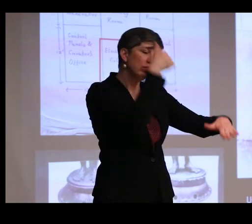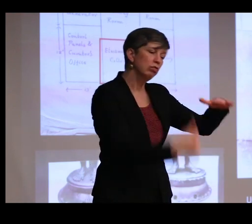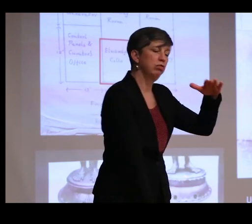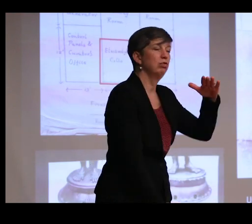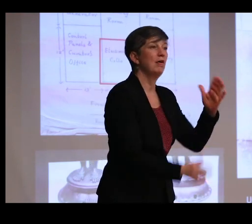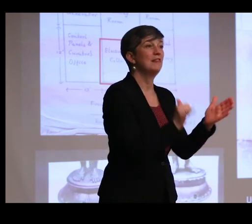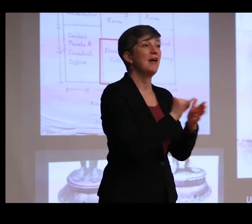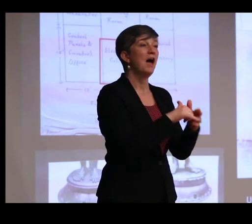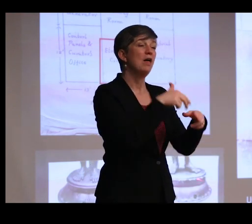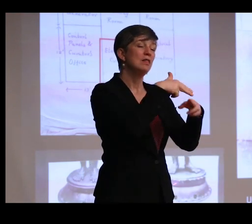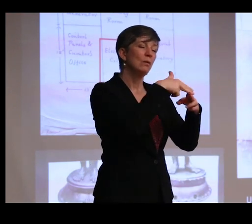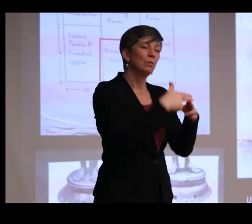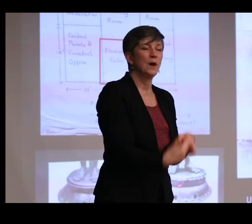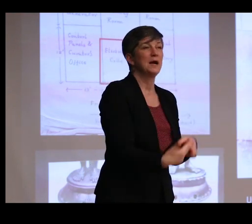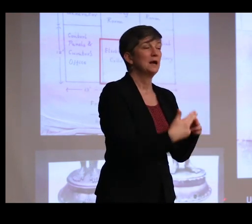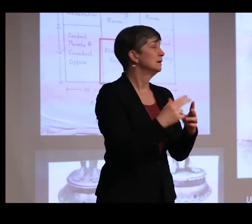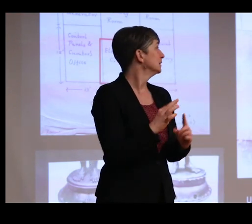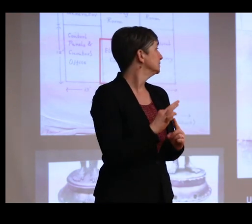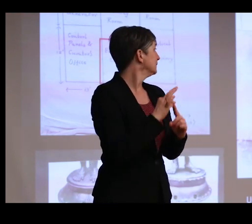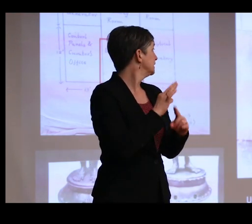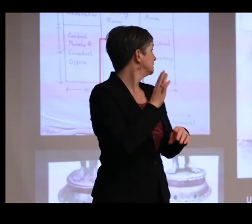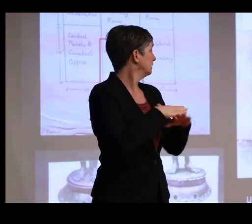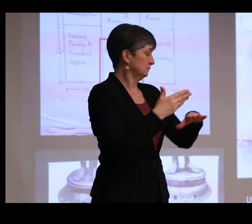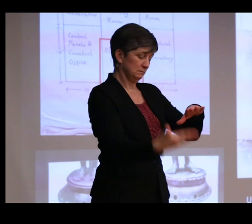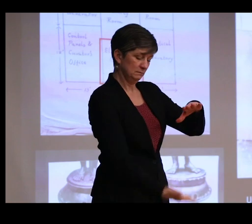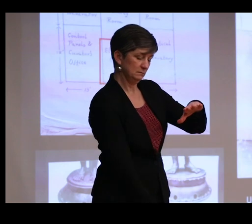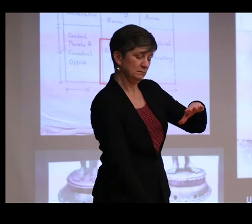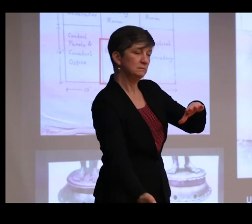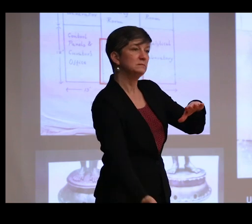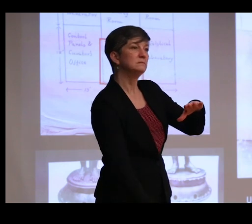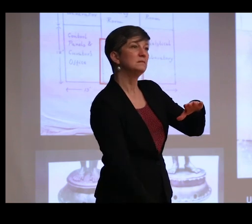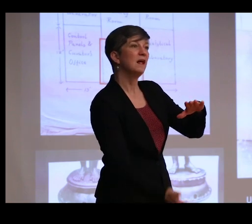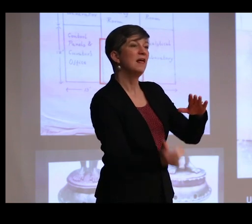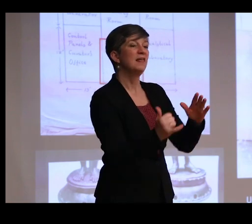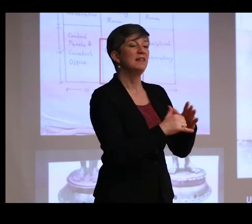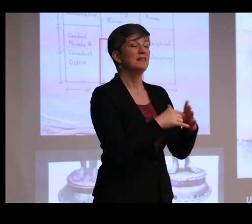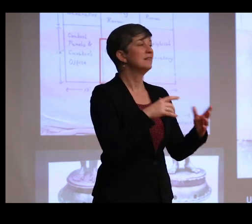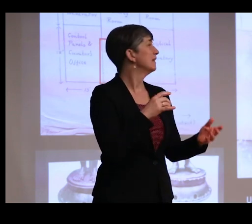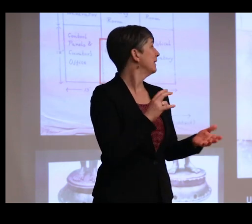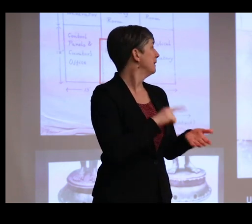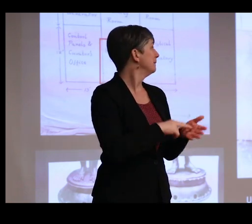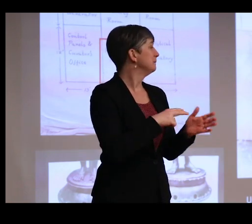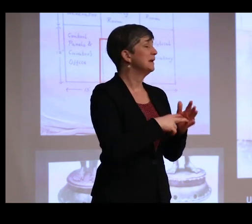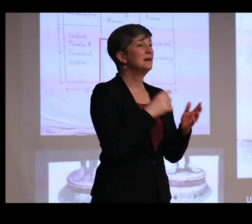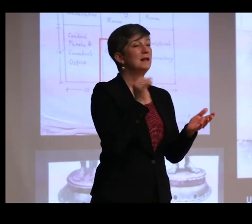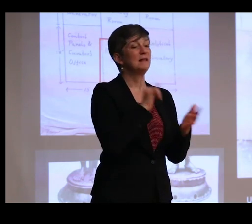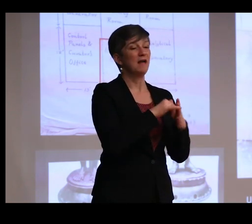the weight, especially on the underside of these bases, displaces the electrolyte underneath them.